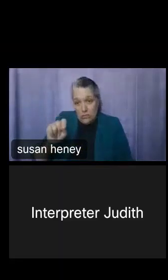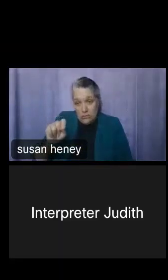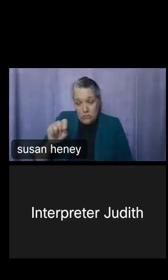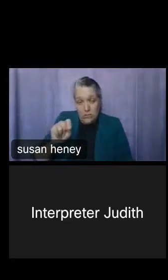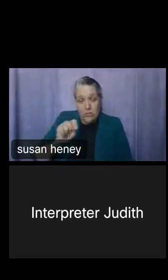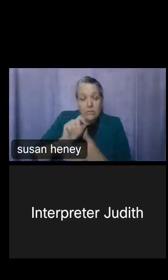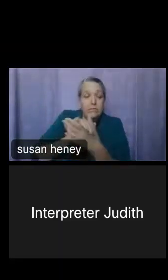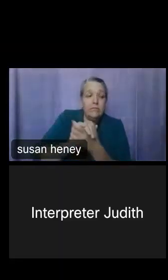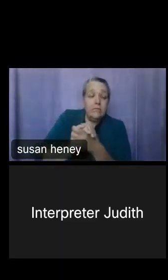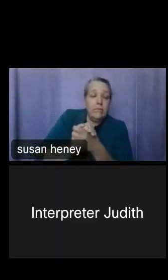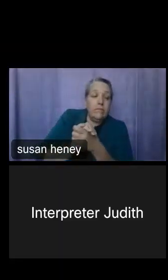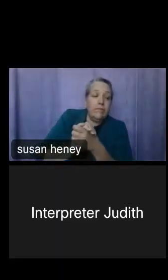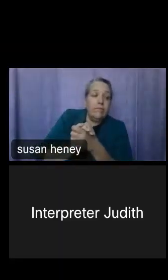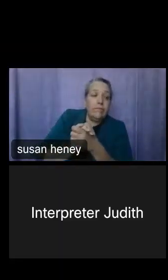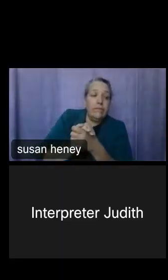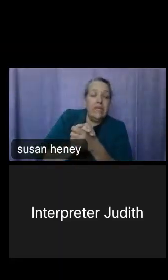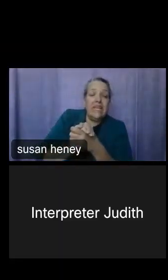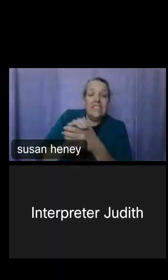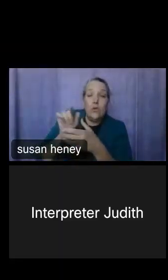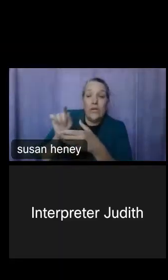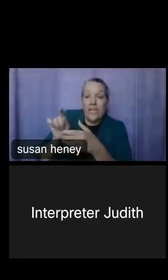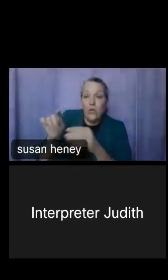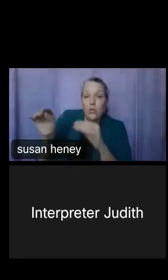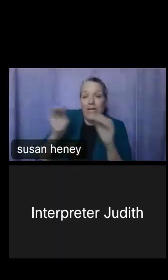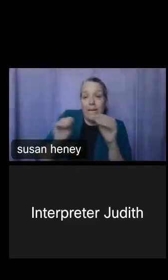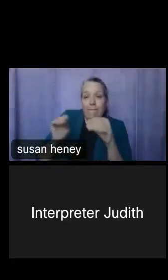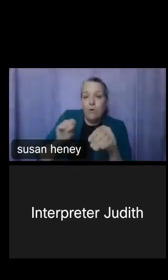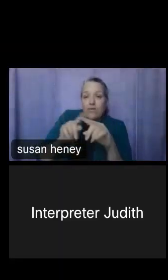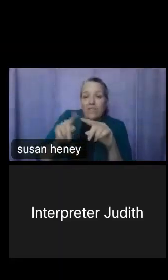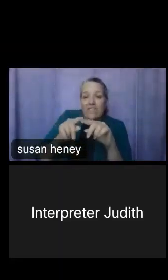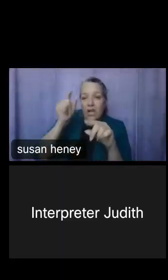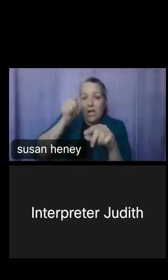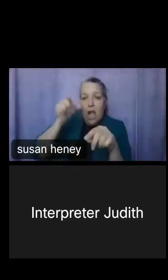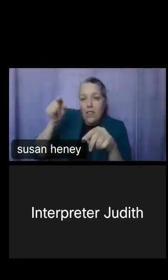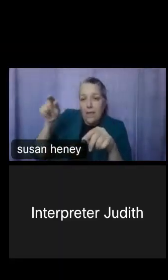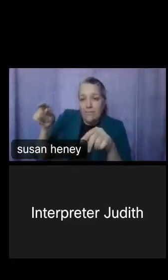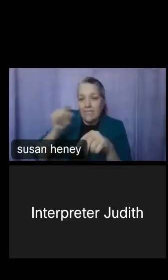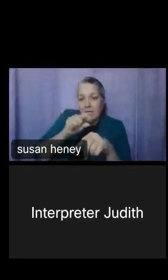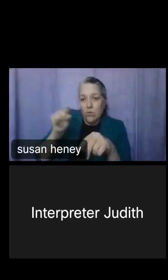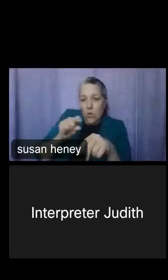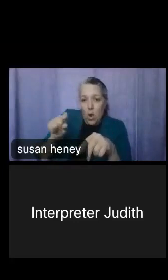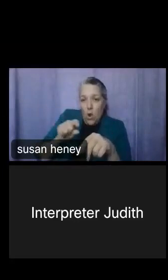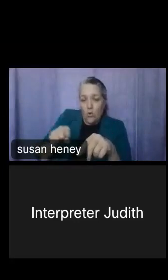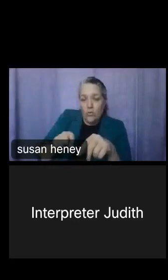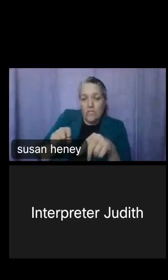here, we can move different columns and rows around to make the table more user-friendly,